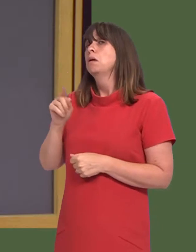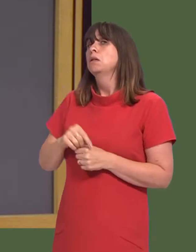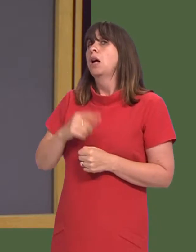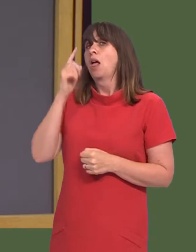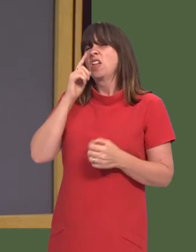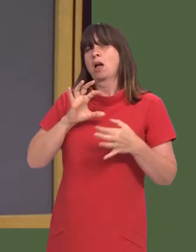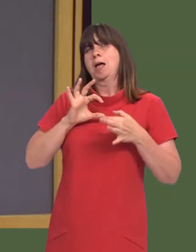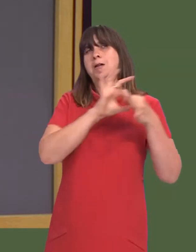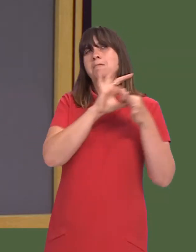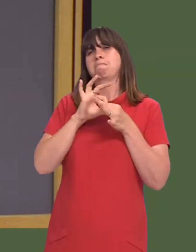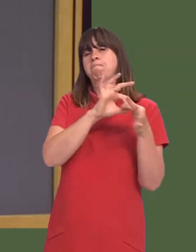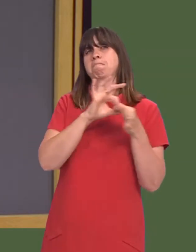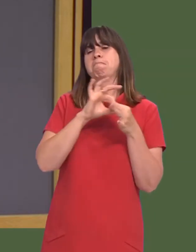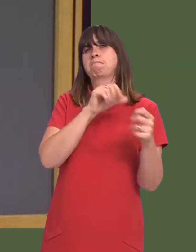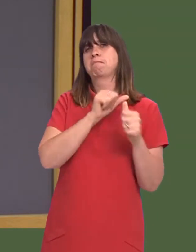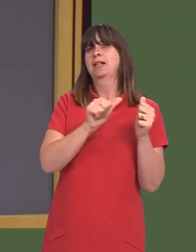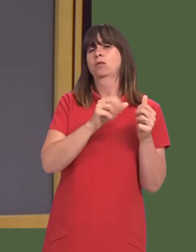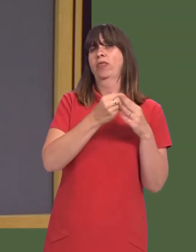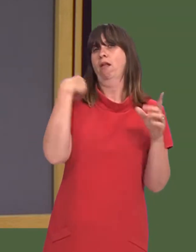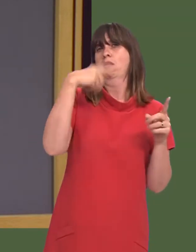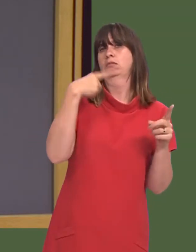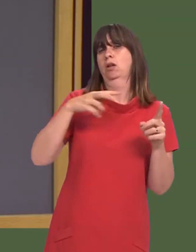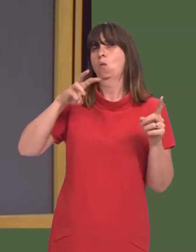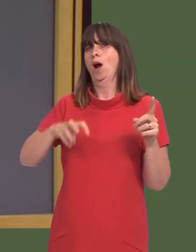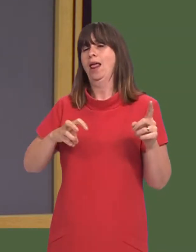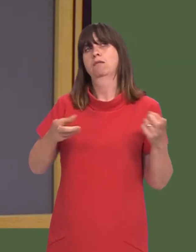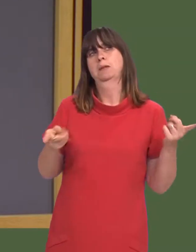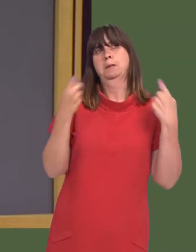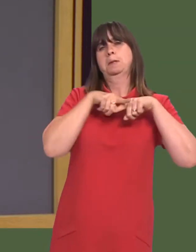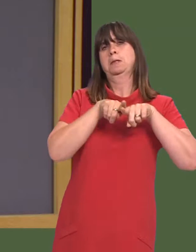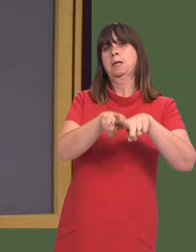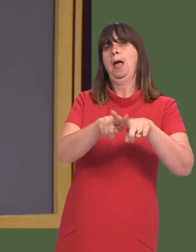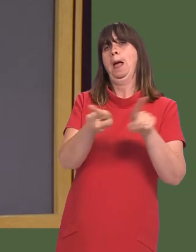of the UK Government towards the Welsh Government is informed by the approach that he and his